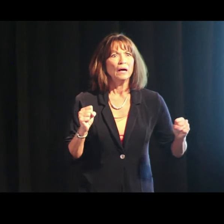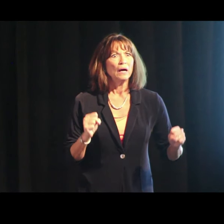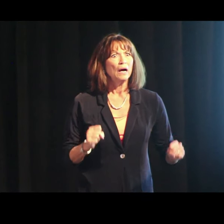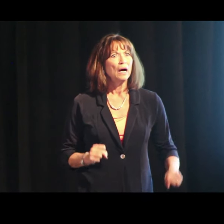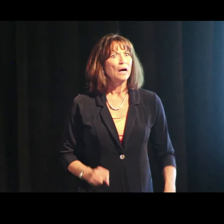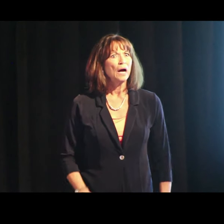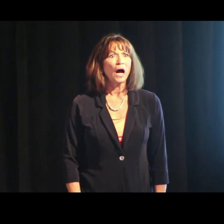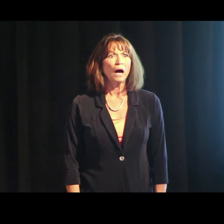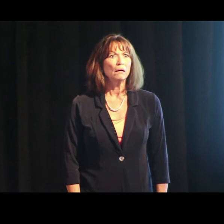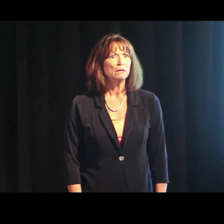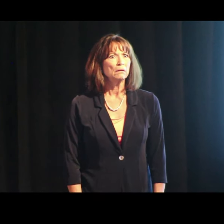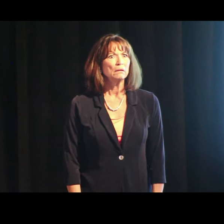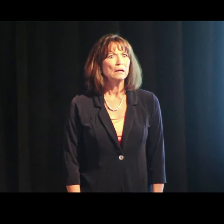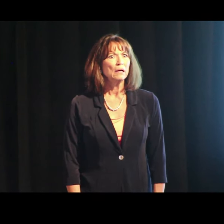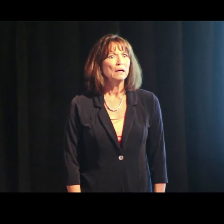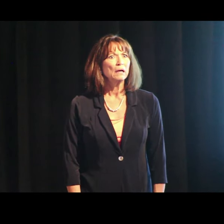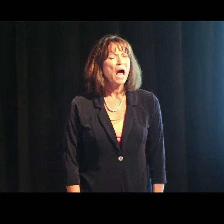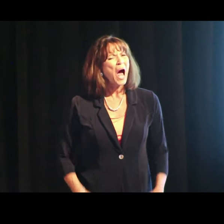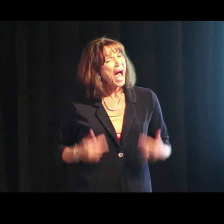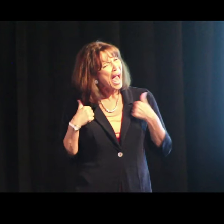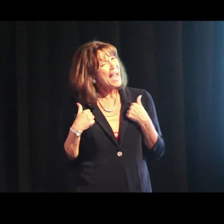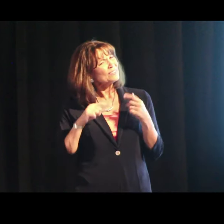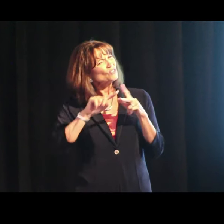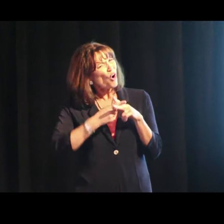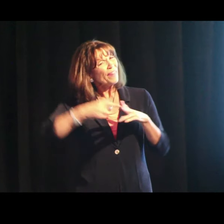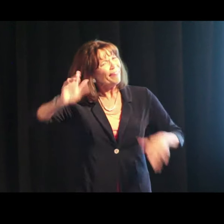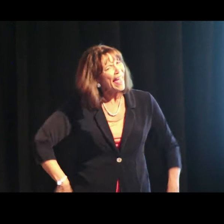Are you kidding? But I started late.